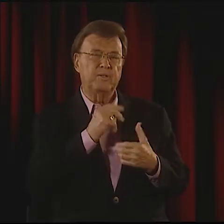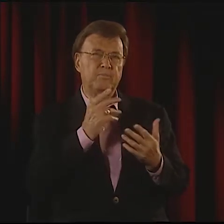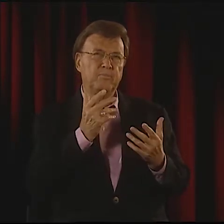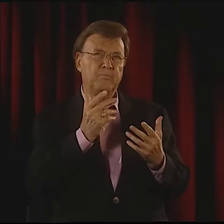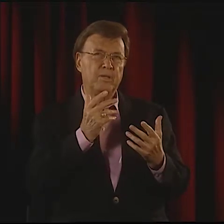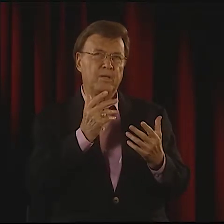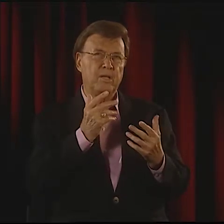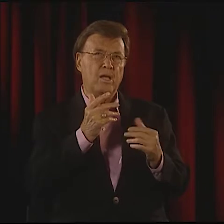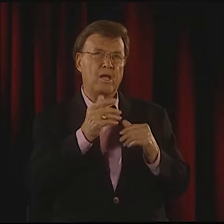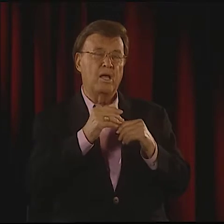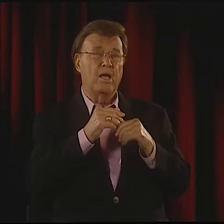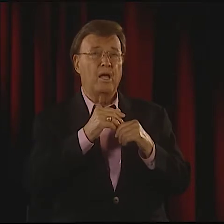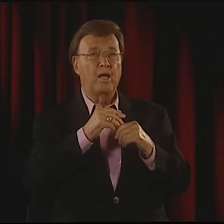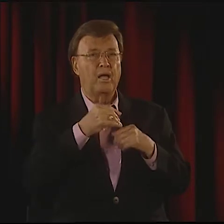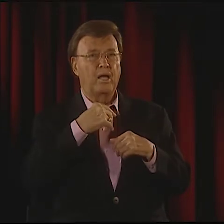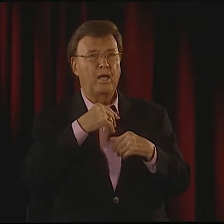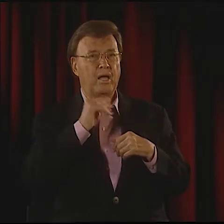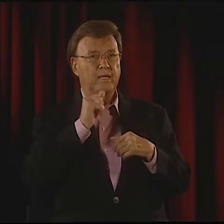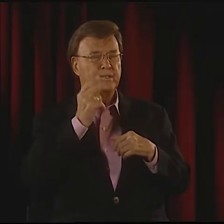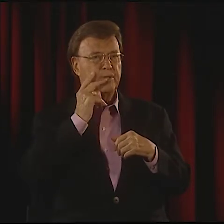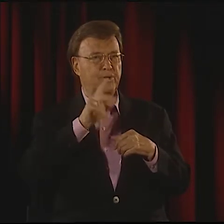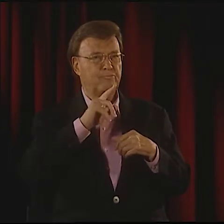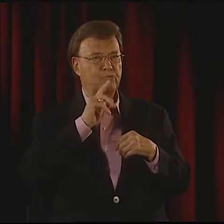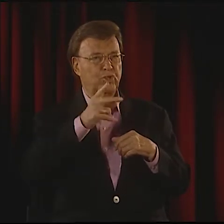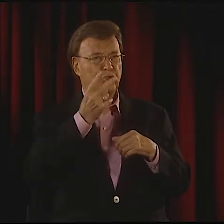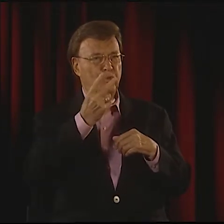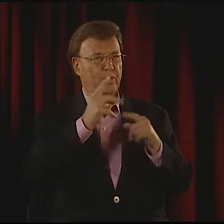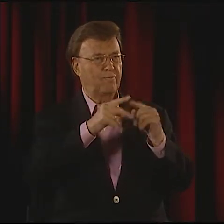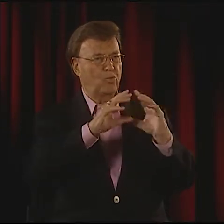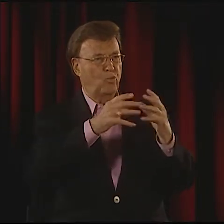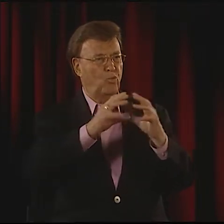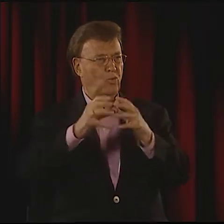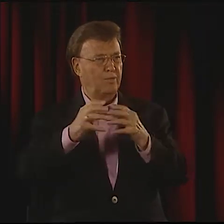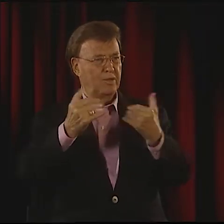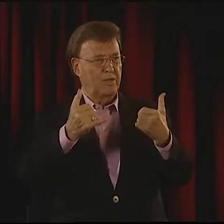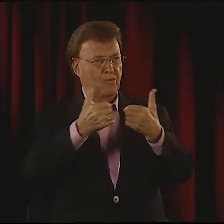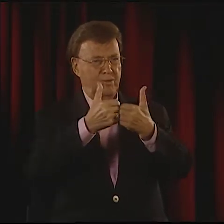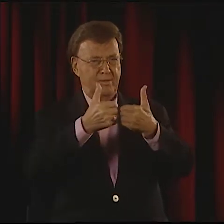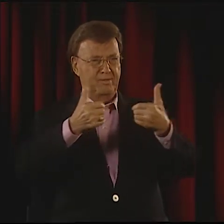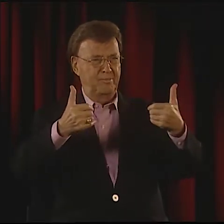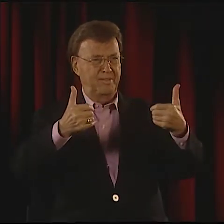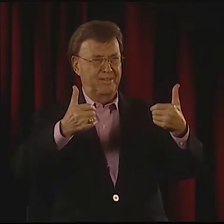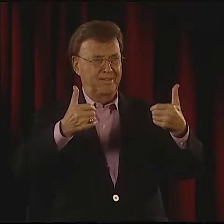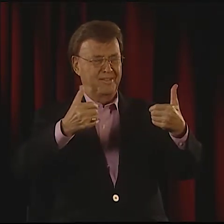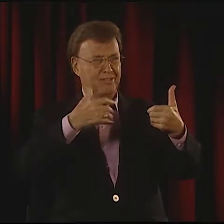YES. IN GENERAL, THAT'S TRUE. REALLY, I'VE SEEN A LOT OF CONTENT.